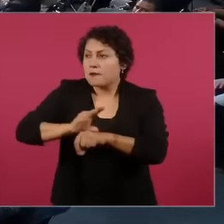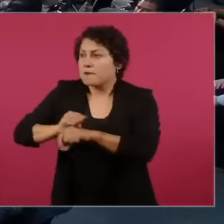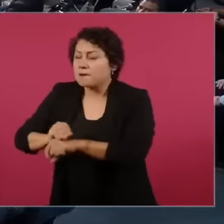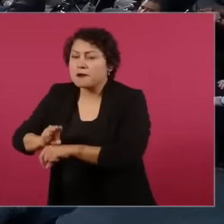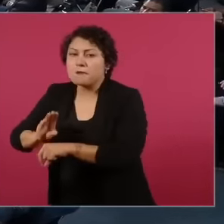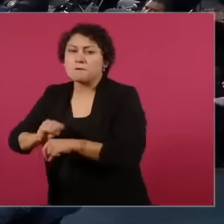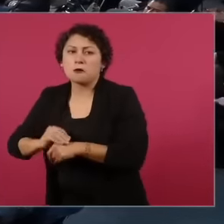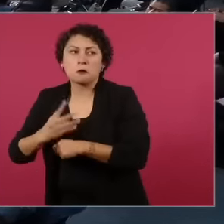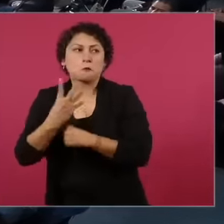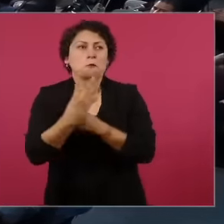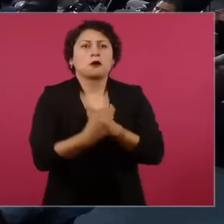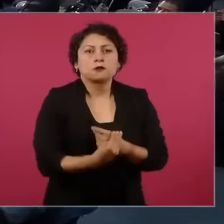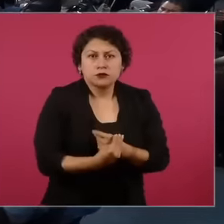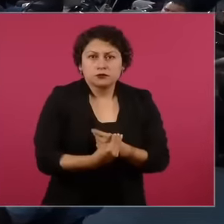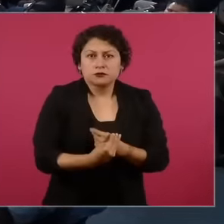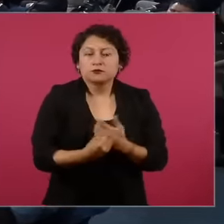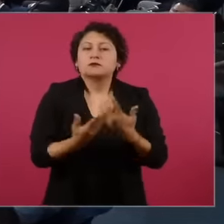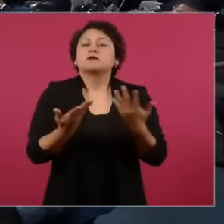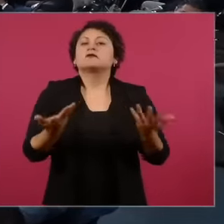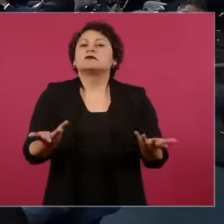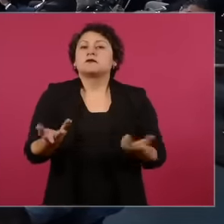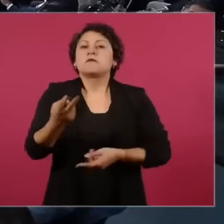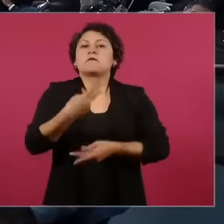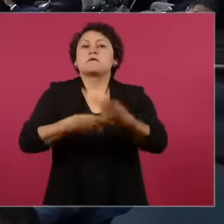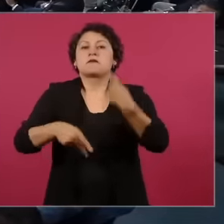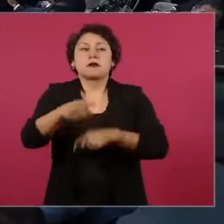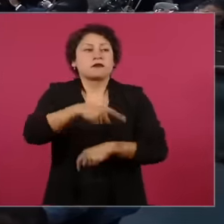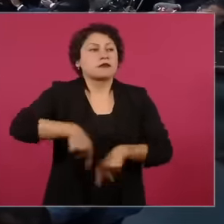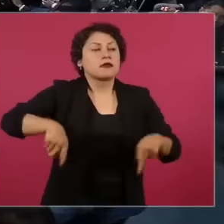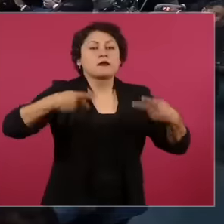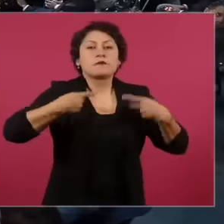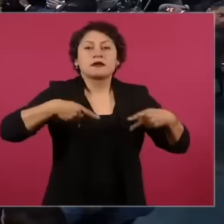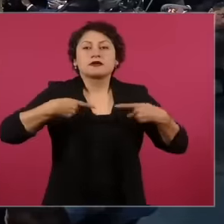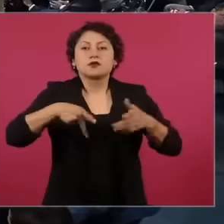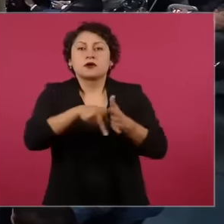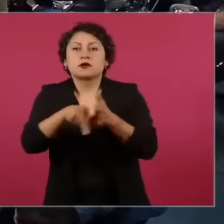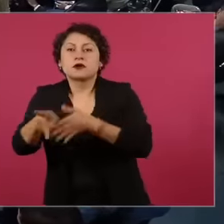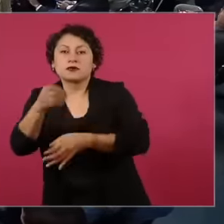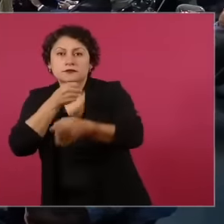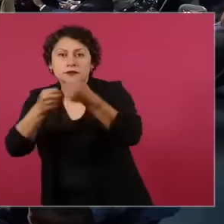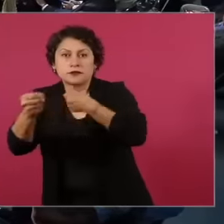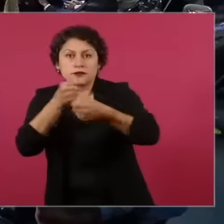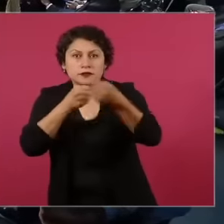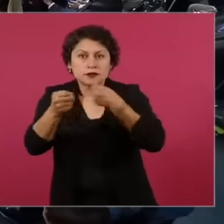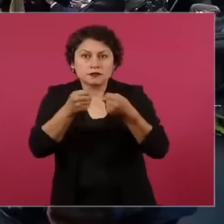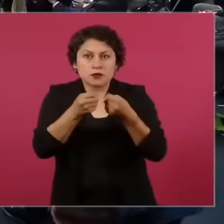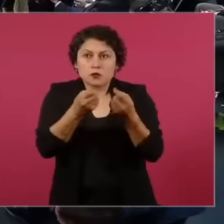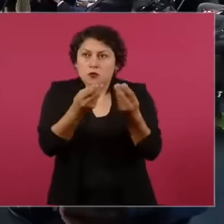to establish an audience that today prefers to inform themselves with you and I told them that